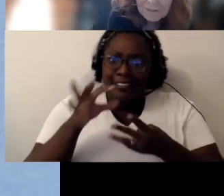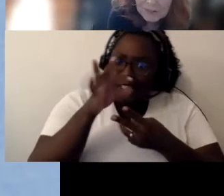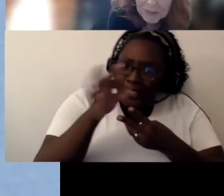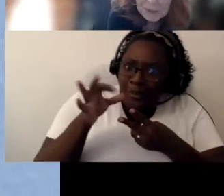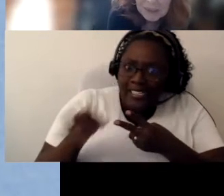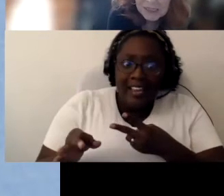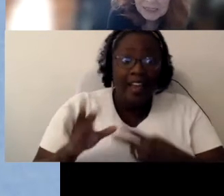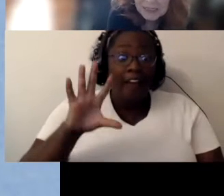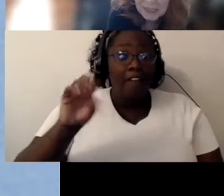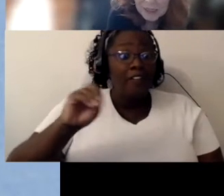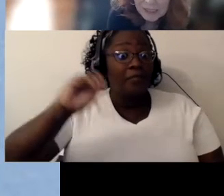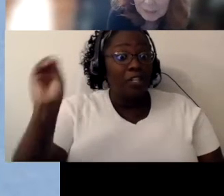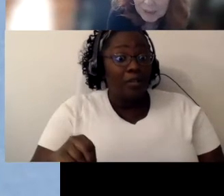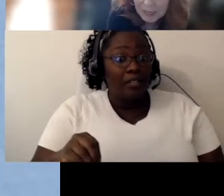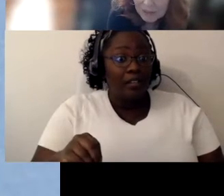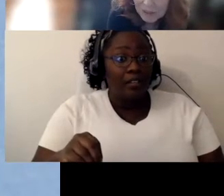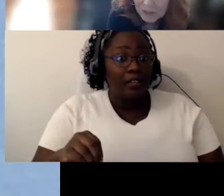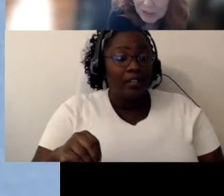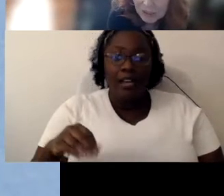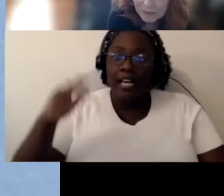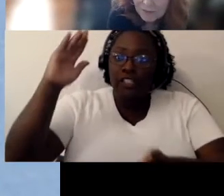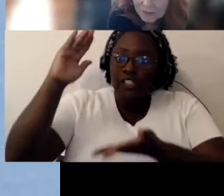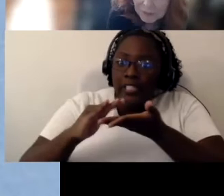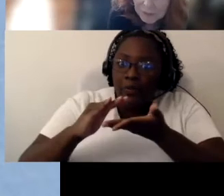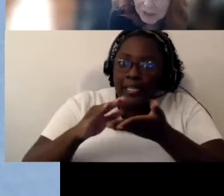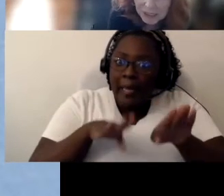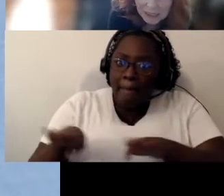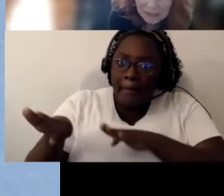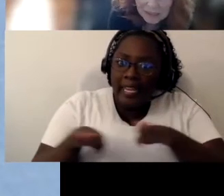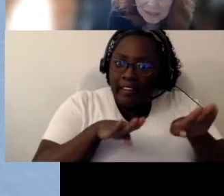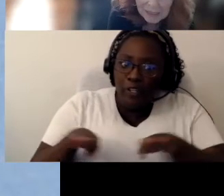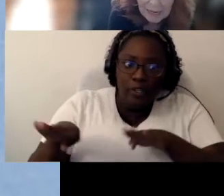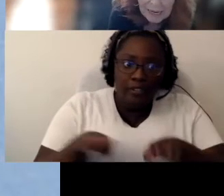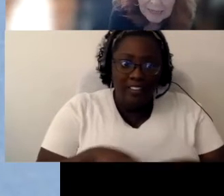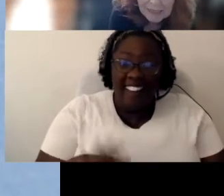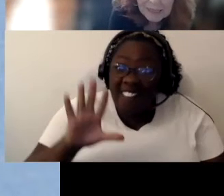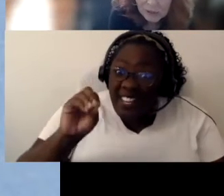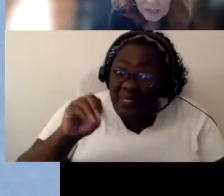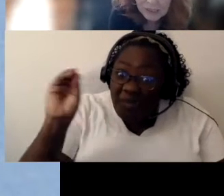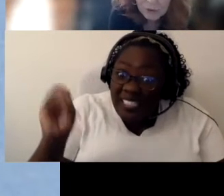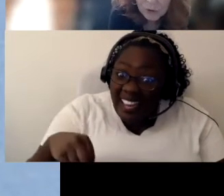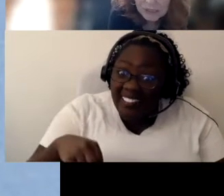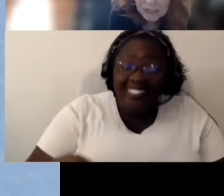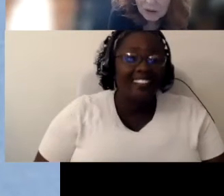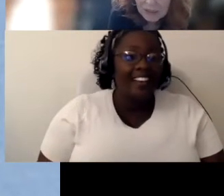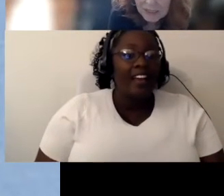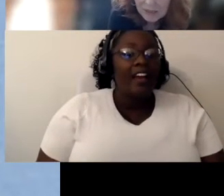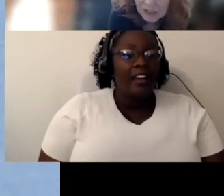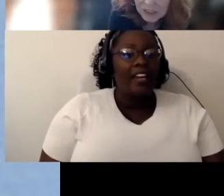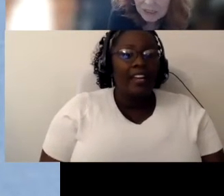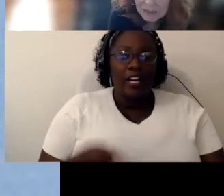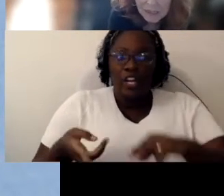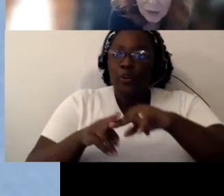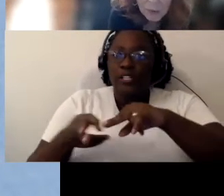50% decreasing behaviors 50% and an increase of course in all these other skills